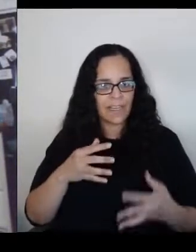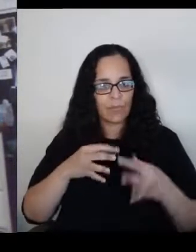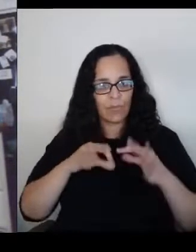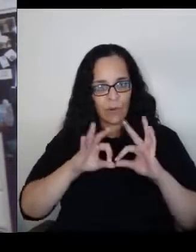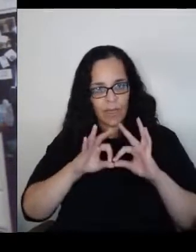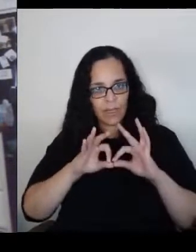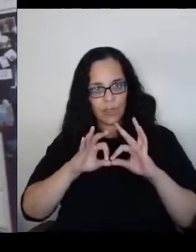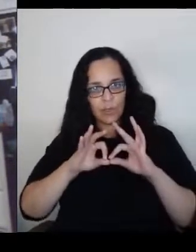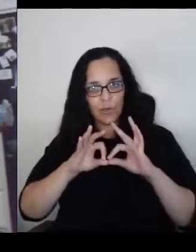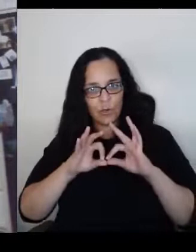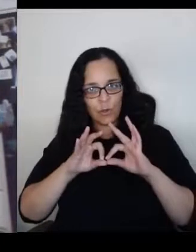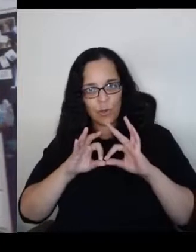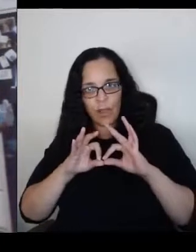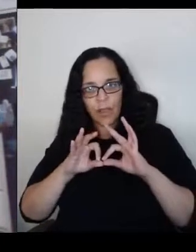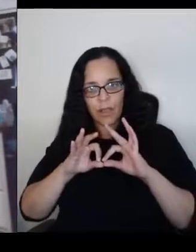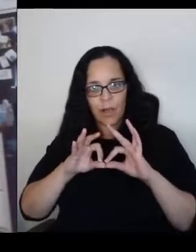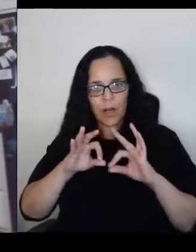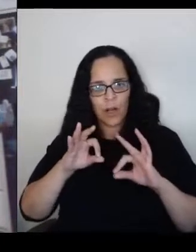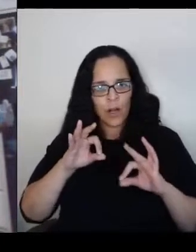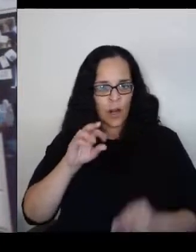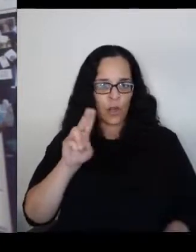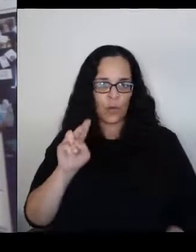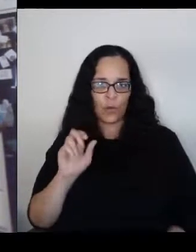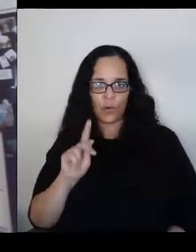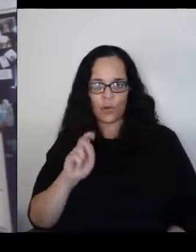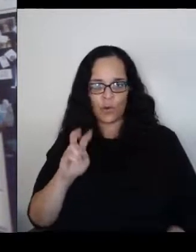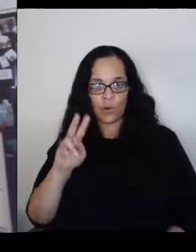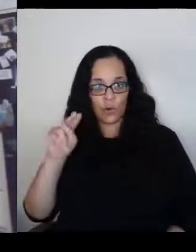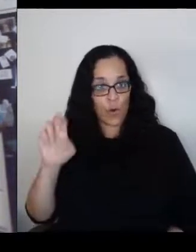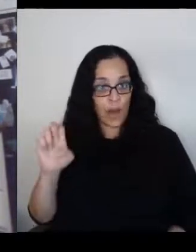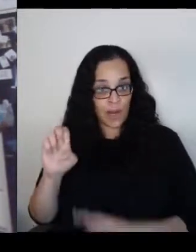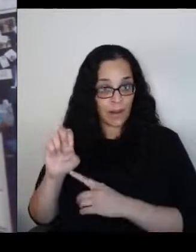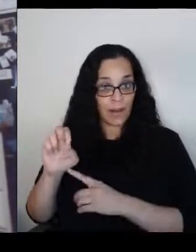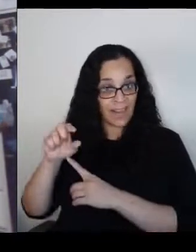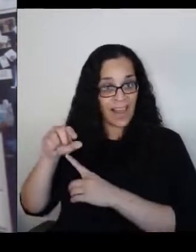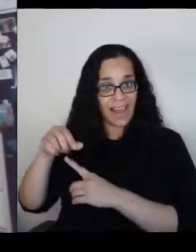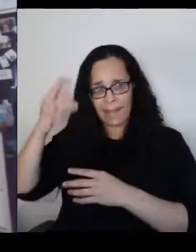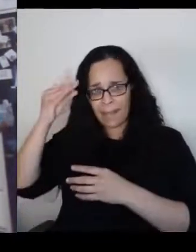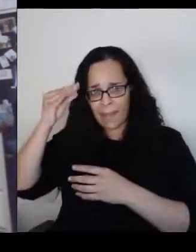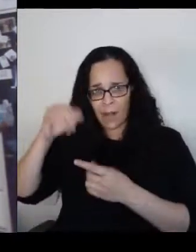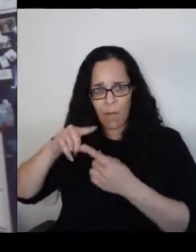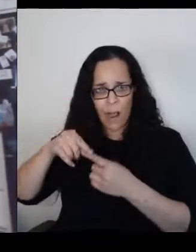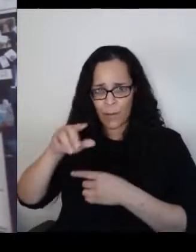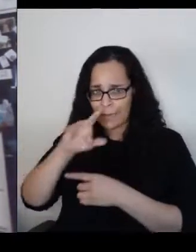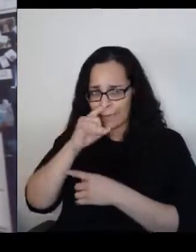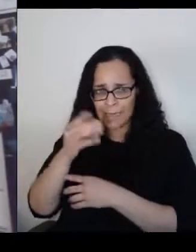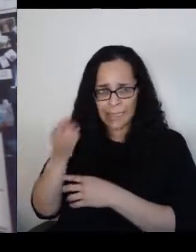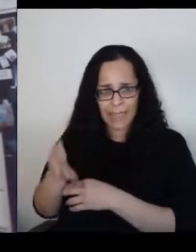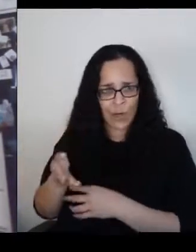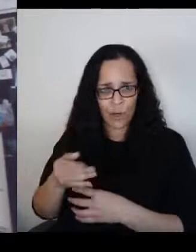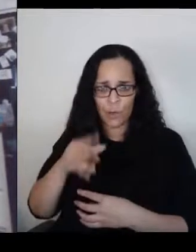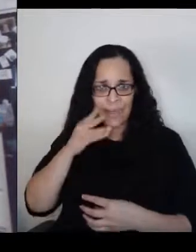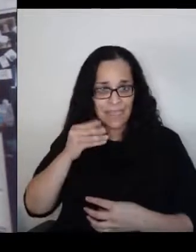is the children over there right now who are going through what I went through and the isolation for two years